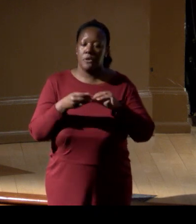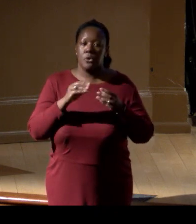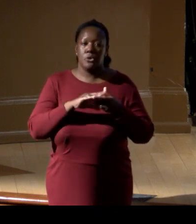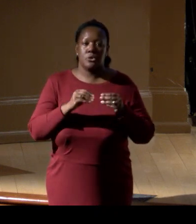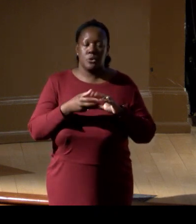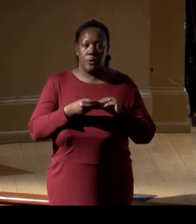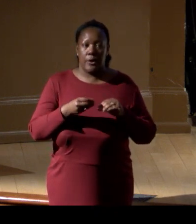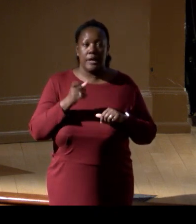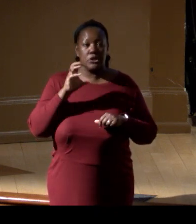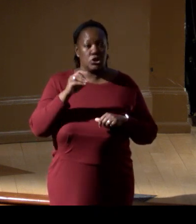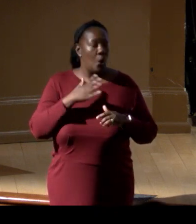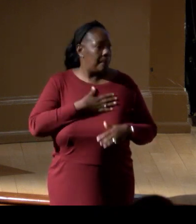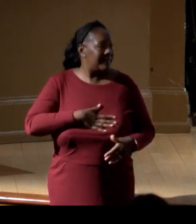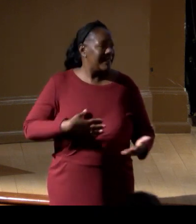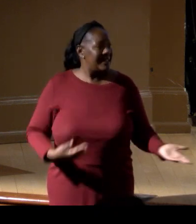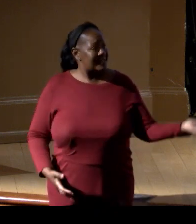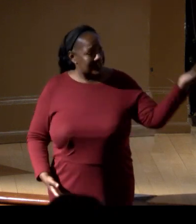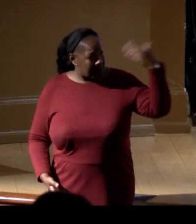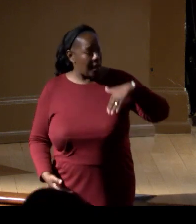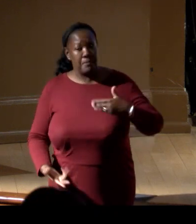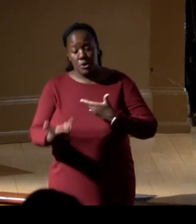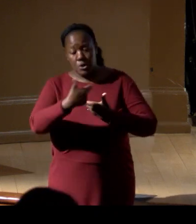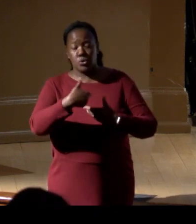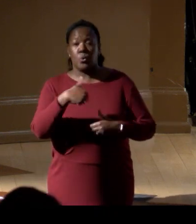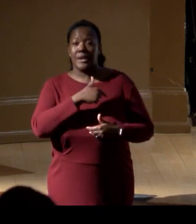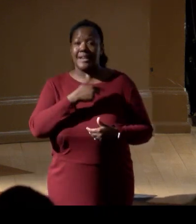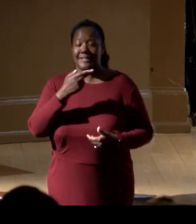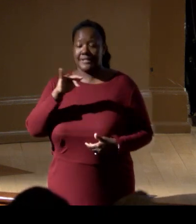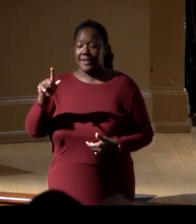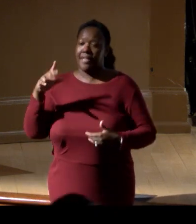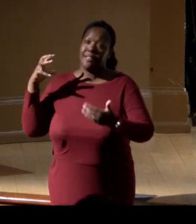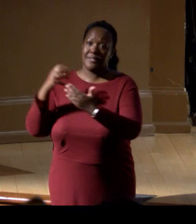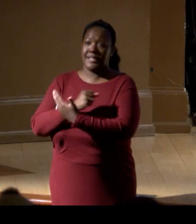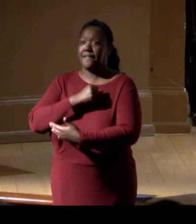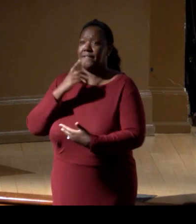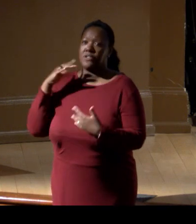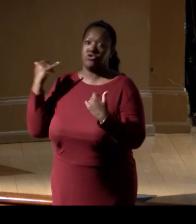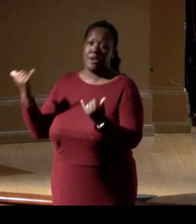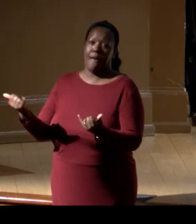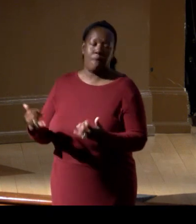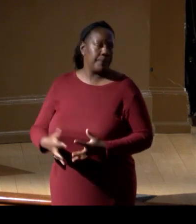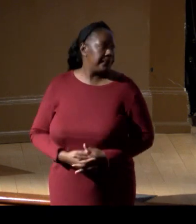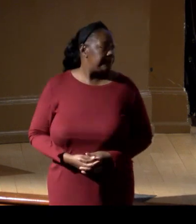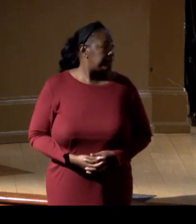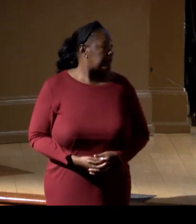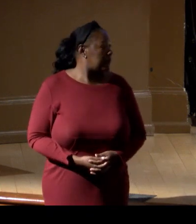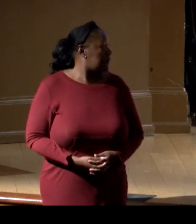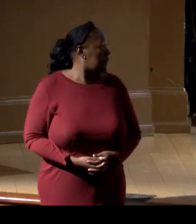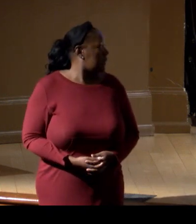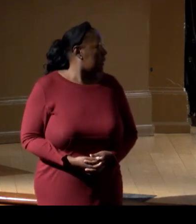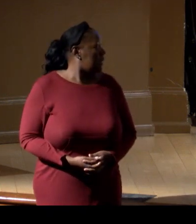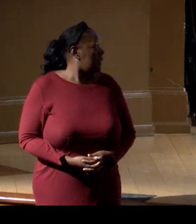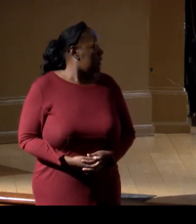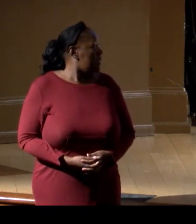So please head on up to the Hill and take advantage of CHOW ASAP. And just to follow onto that,